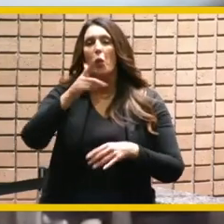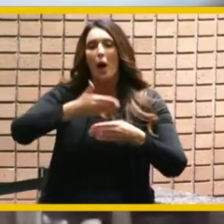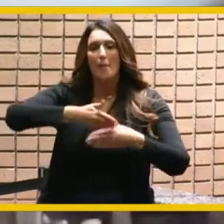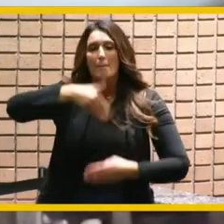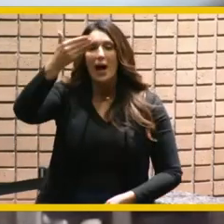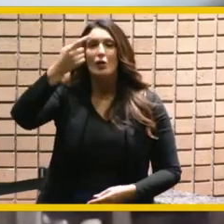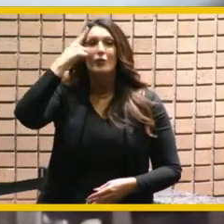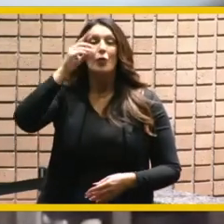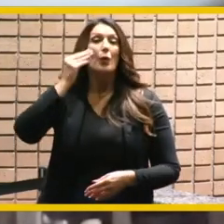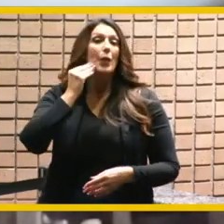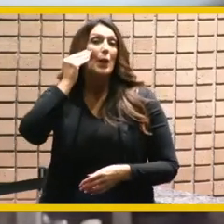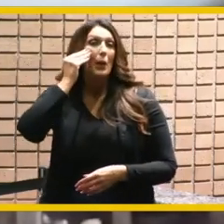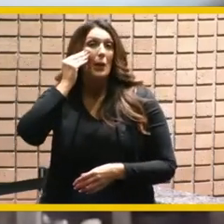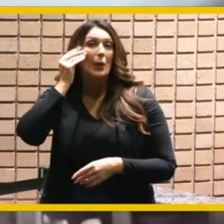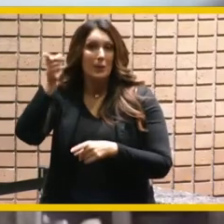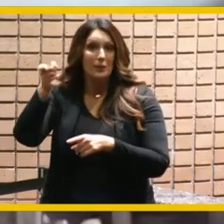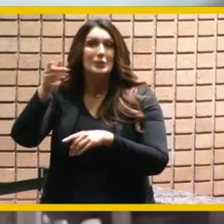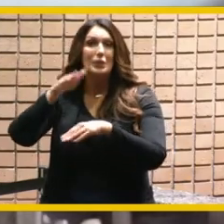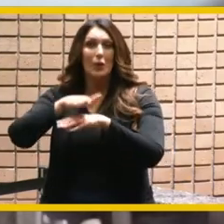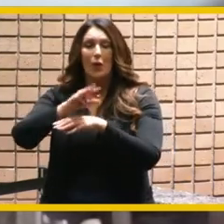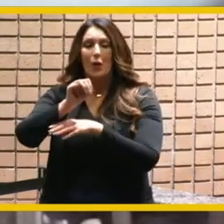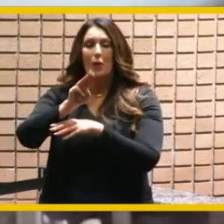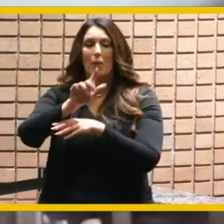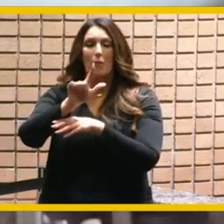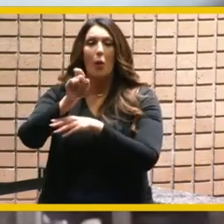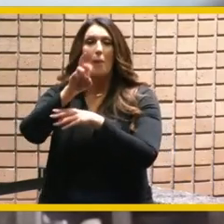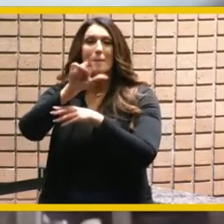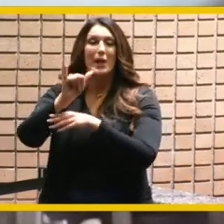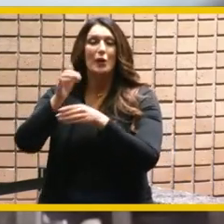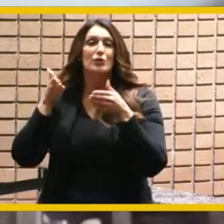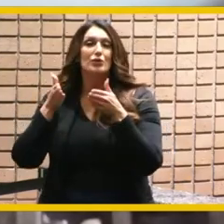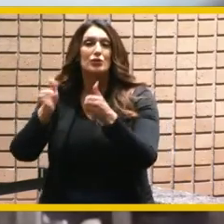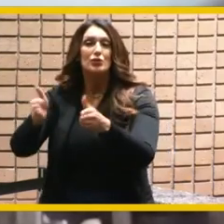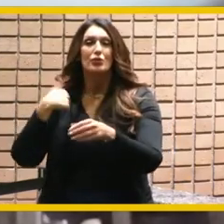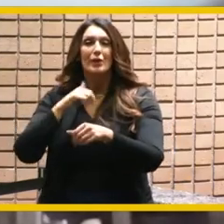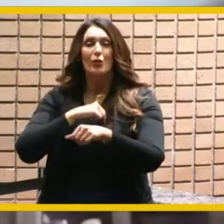being built over on mulberry street and it was great to to work with you